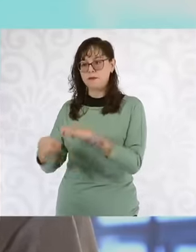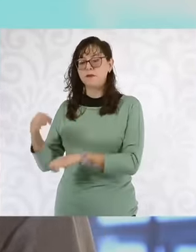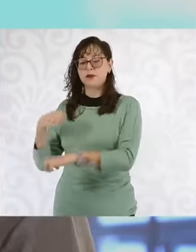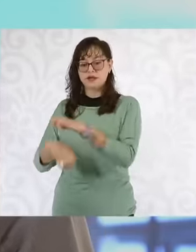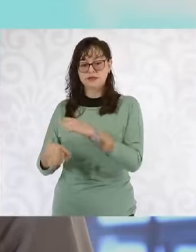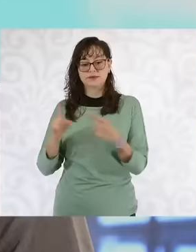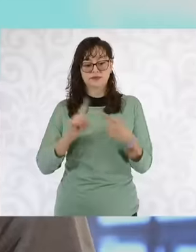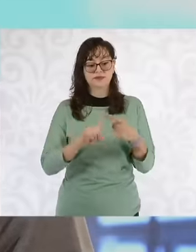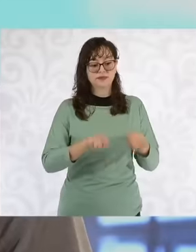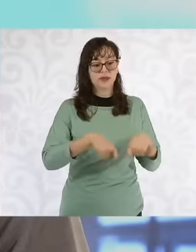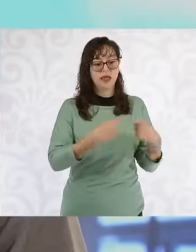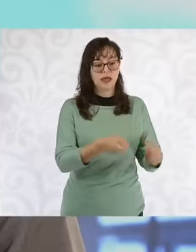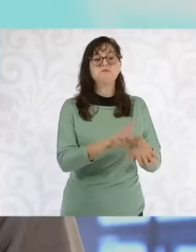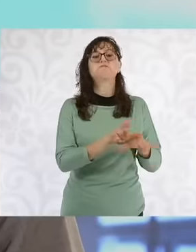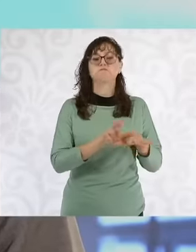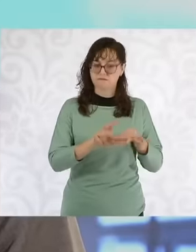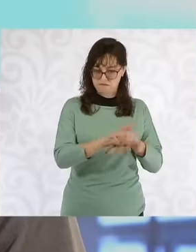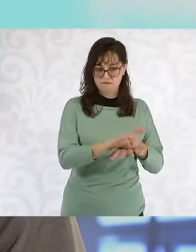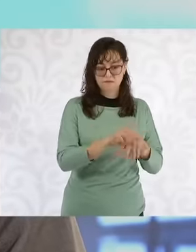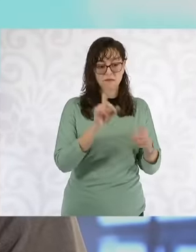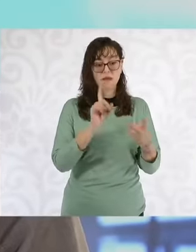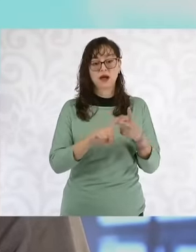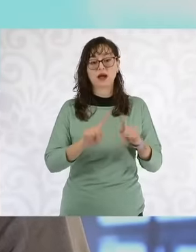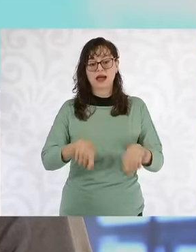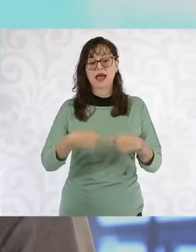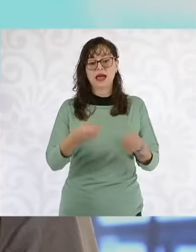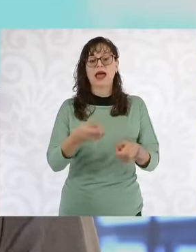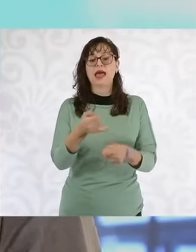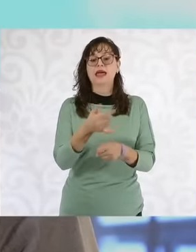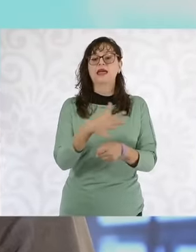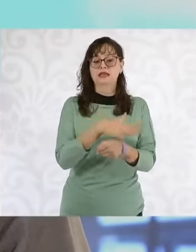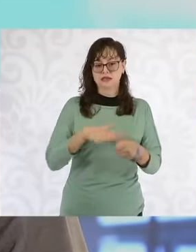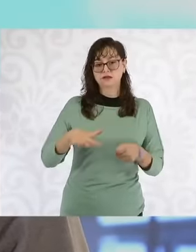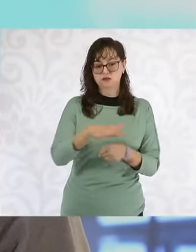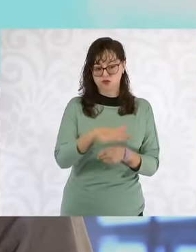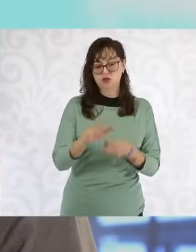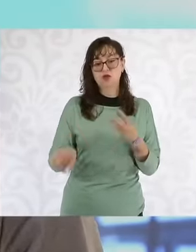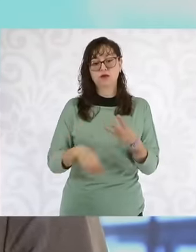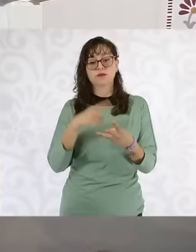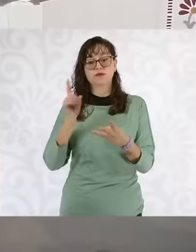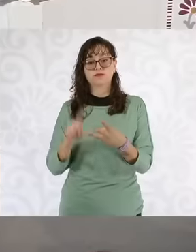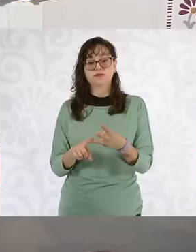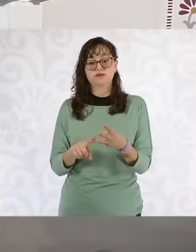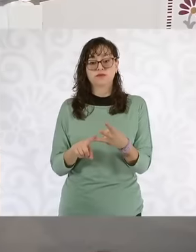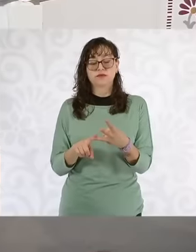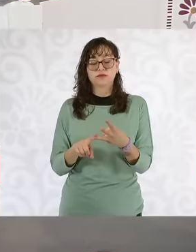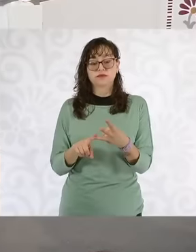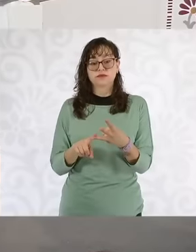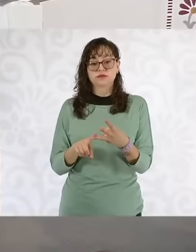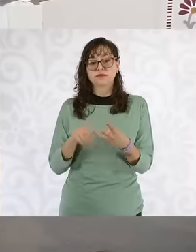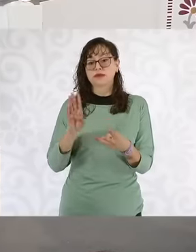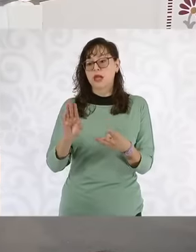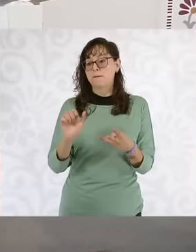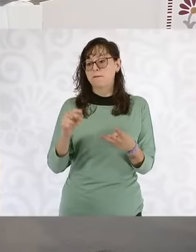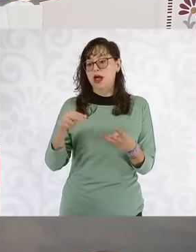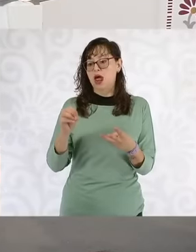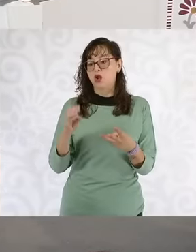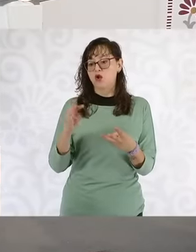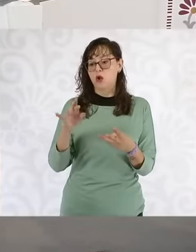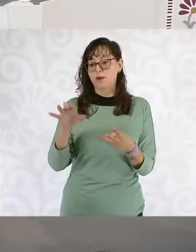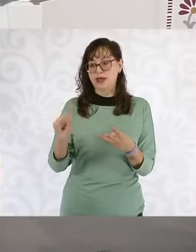Maya Train Company, the Interoceanic Corridor Company of the ism of Tehuantepec and with maneuvers the Insurgente